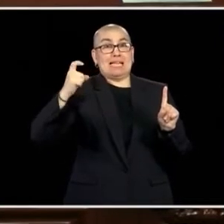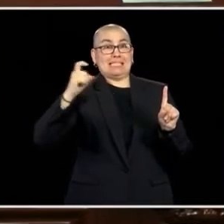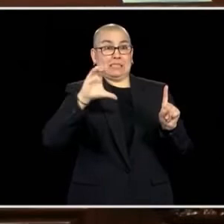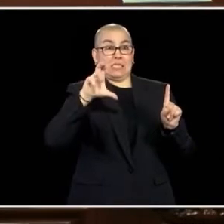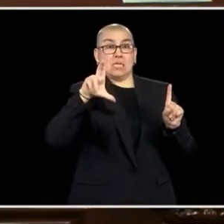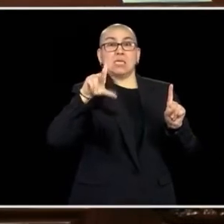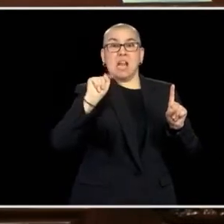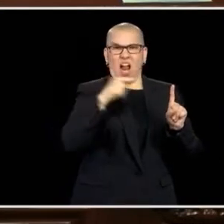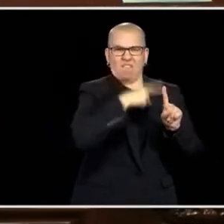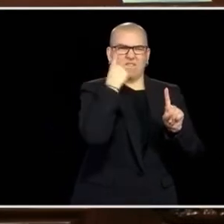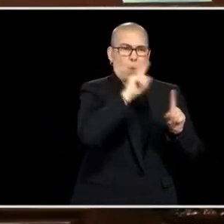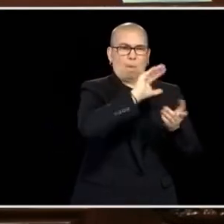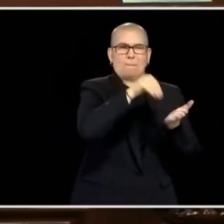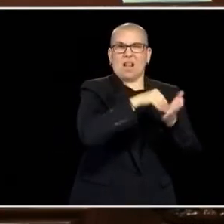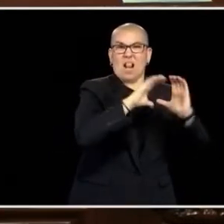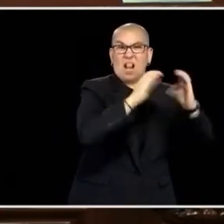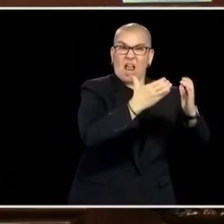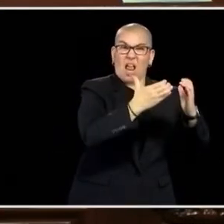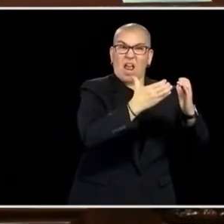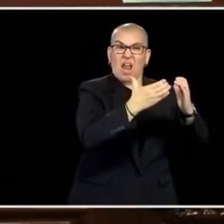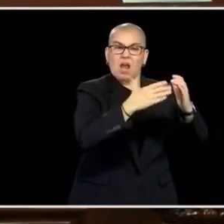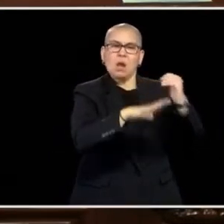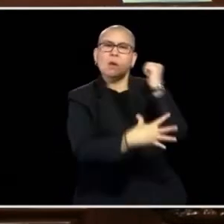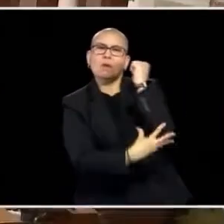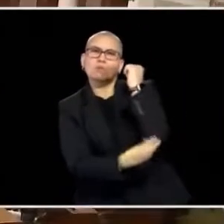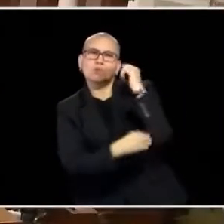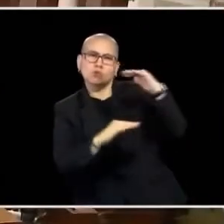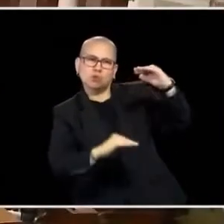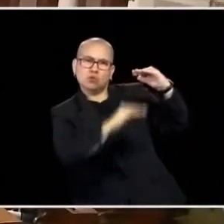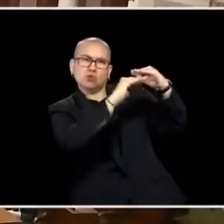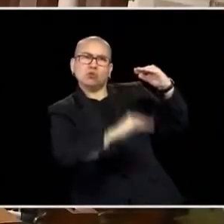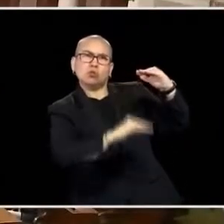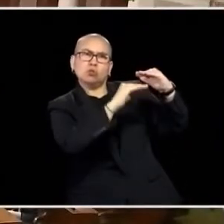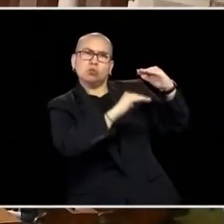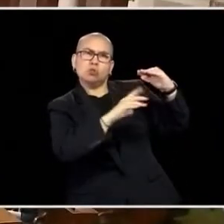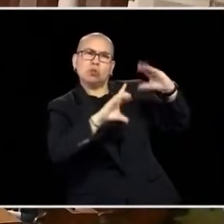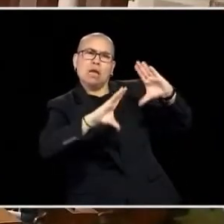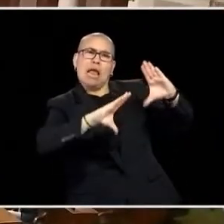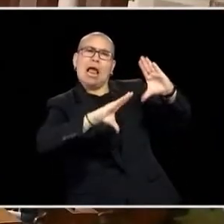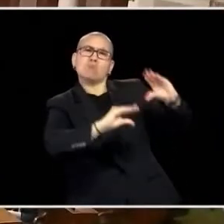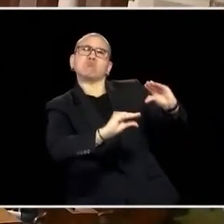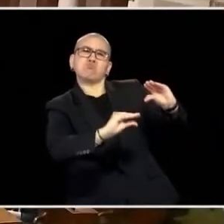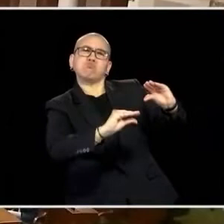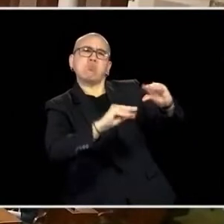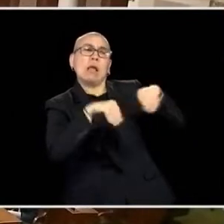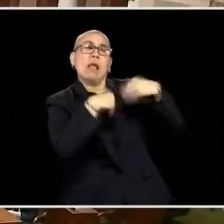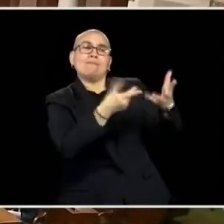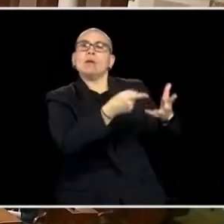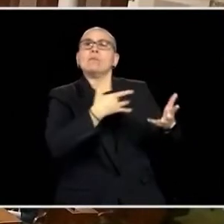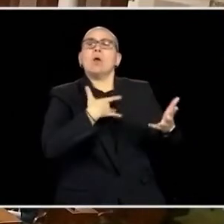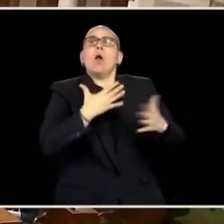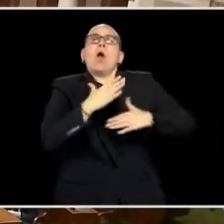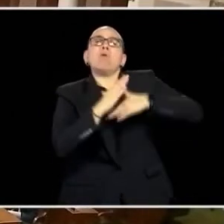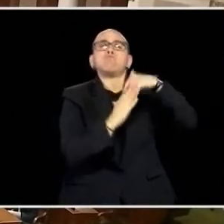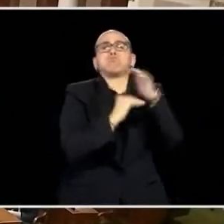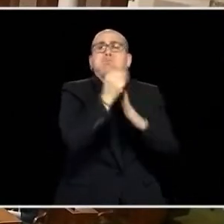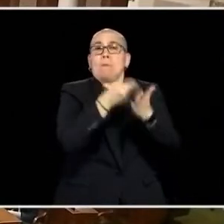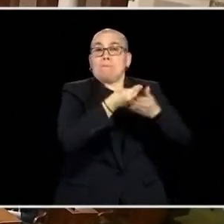TO GET INTO THE MIDDLE CLASS, TOO, AT THE SAME TIME.